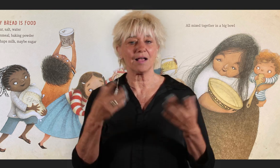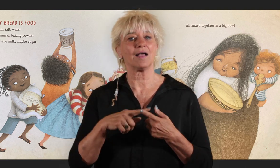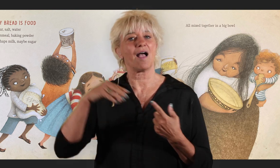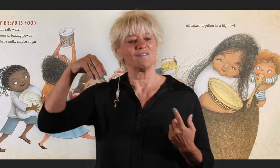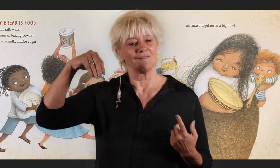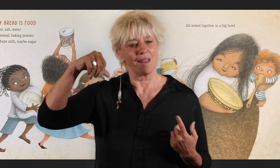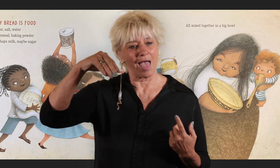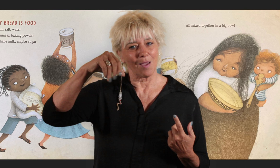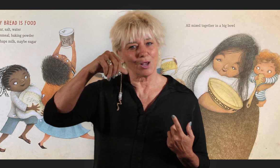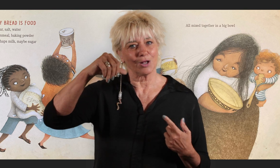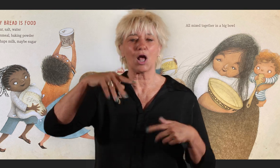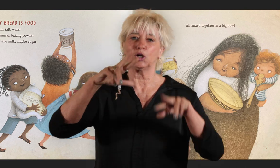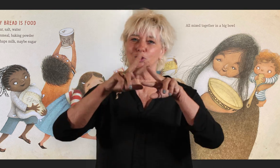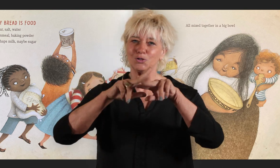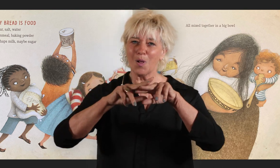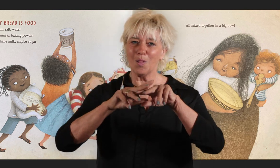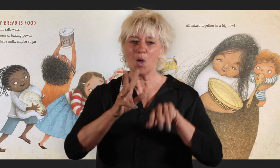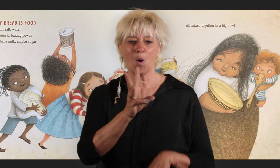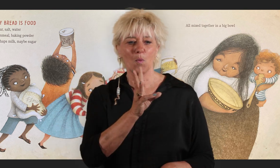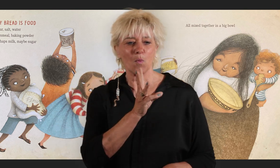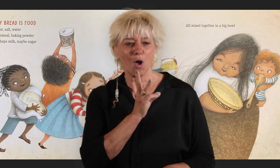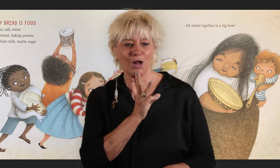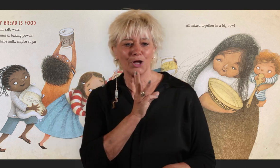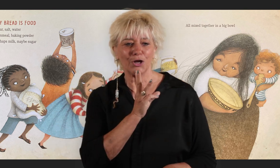Flour, salt, water,